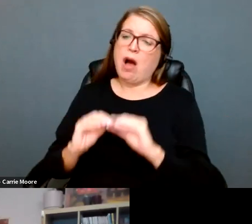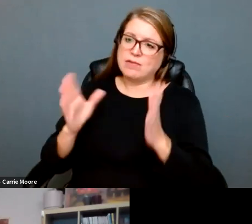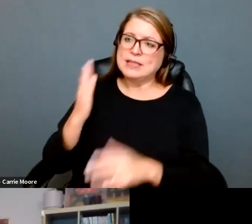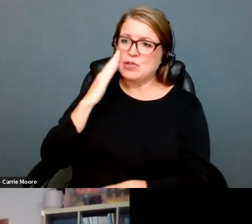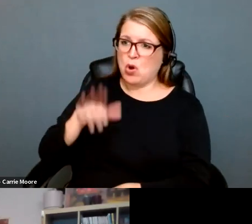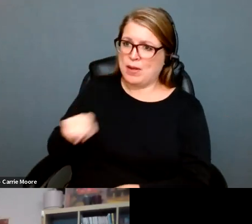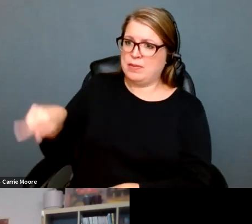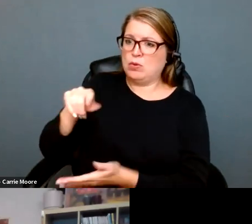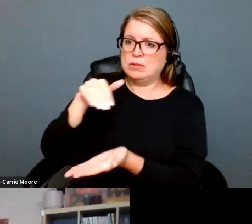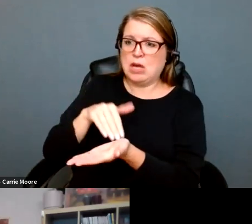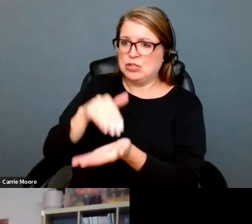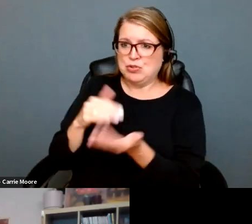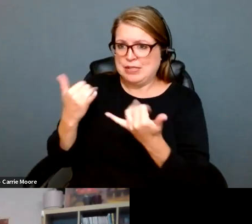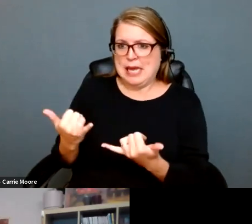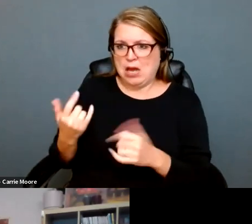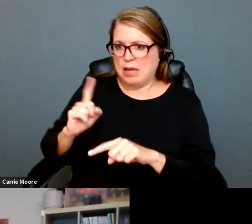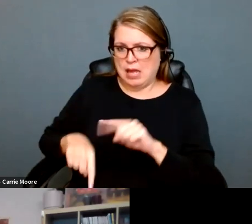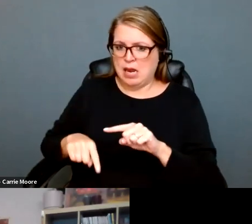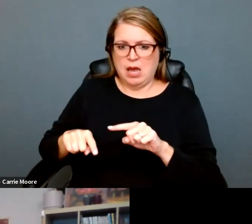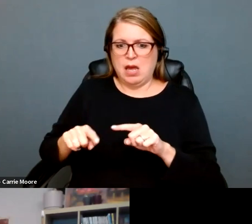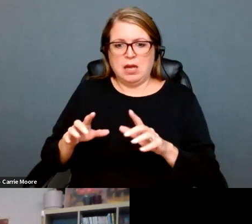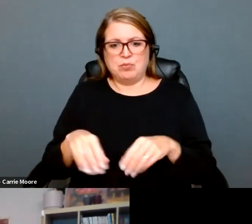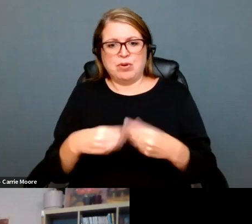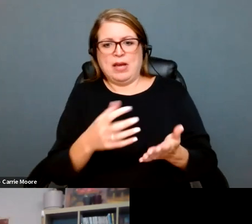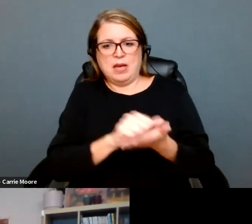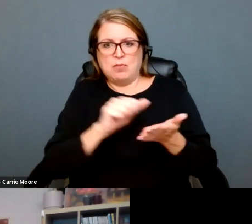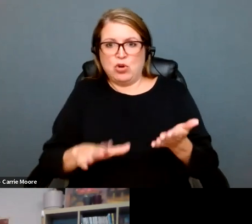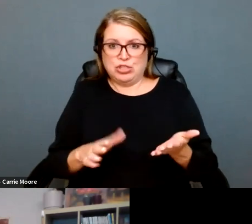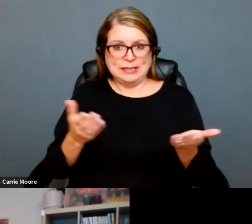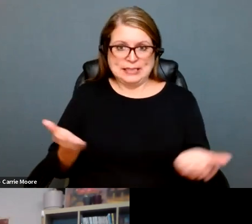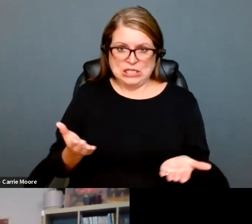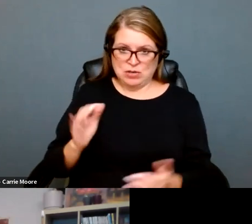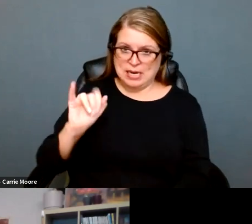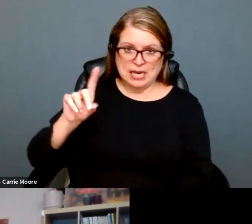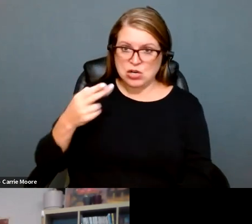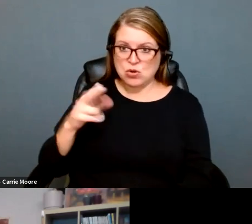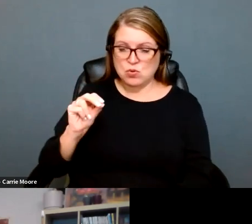deep chill in the medical provider community, not just abortion providers who are no longer, you know, obviously